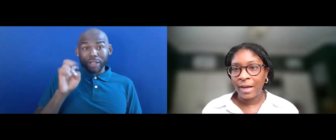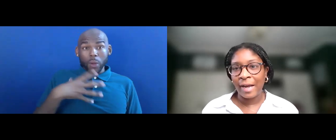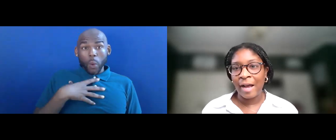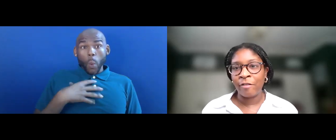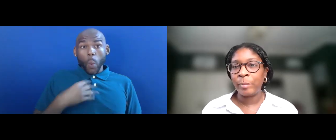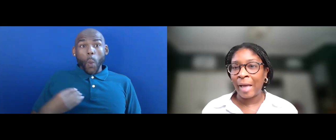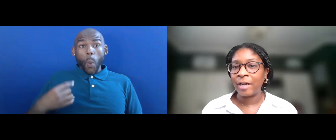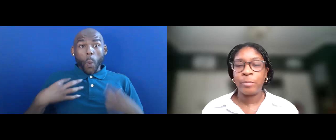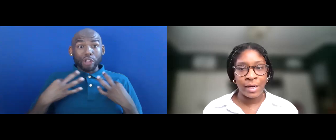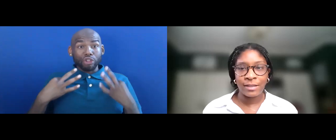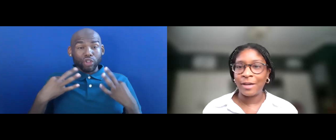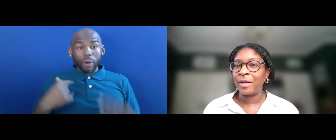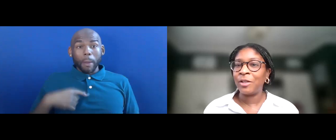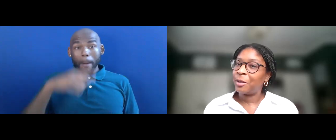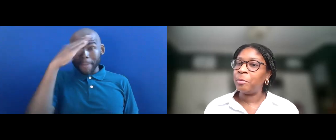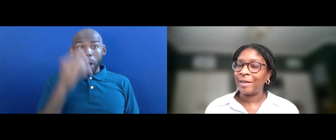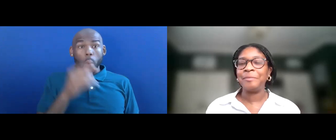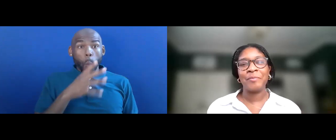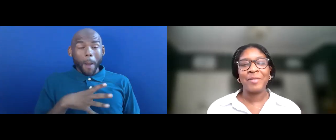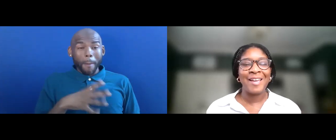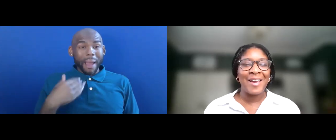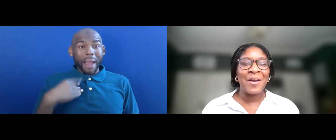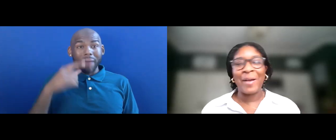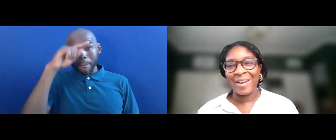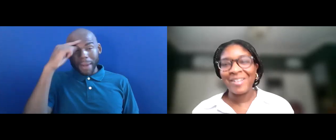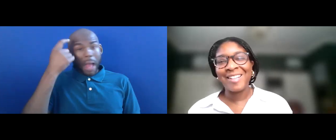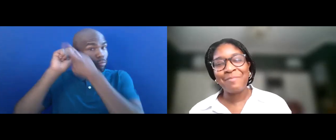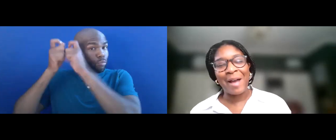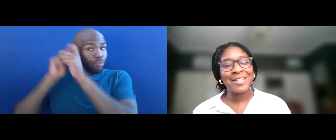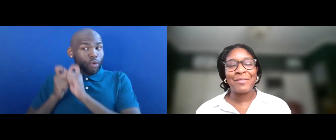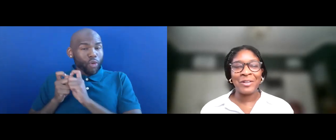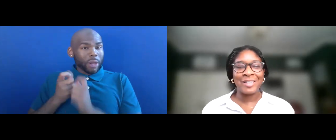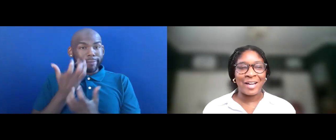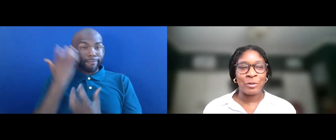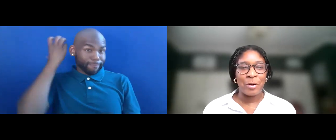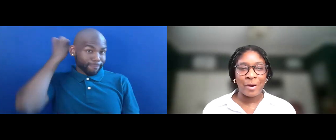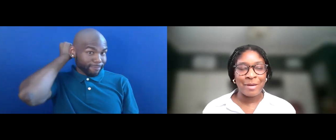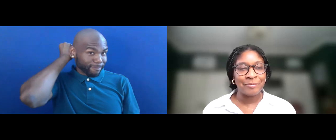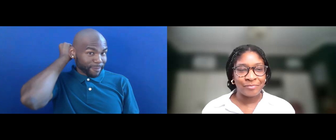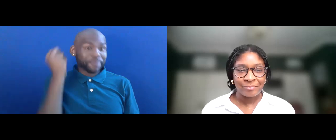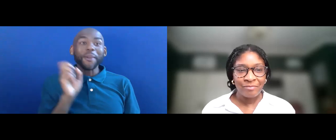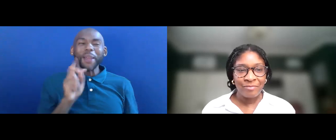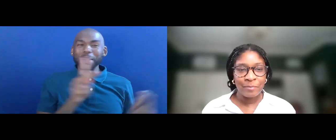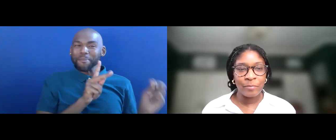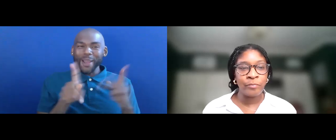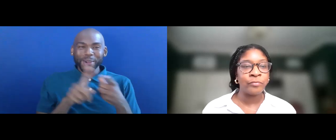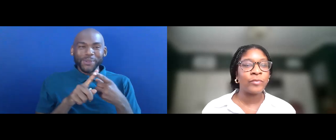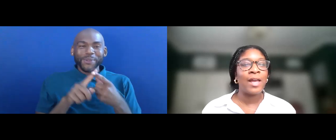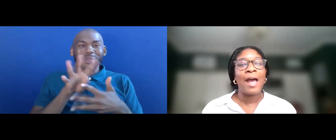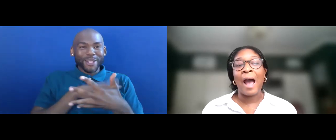I HAVE BLACK BRAIDS THAT ARE IN A LOW BUN. OKAY. BACK TO THE REGULARLY SCHEDULED PROGRAMMING.